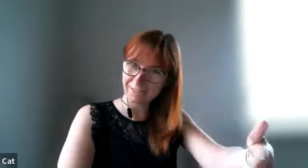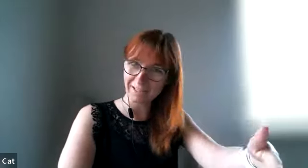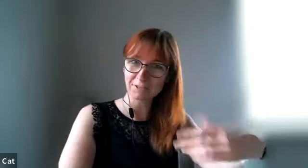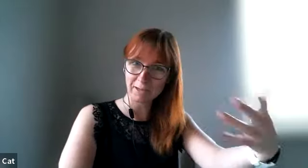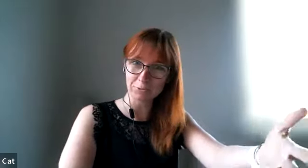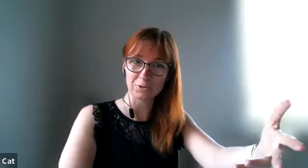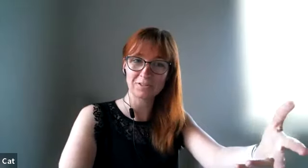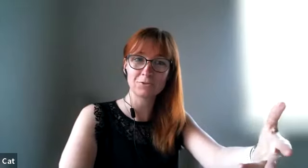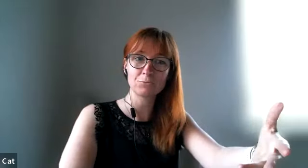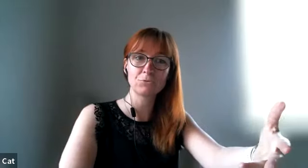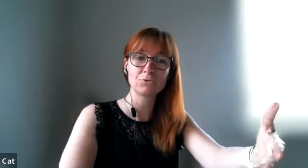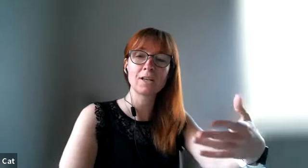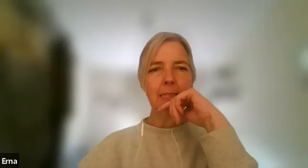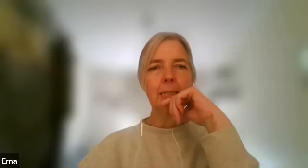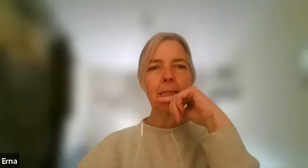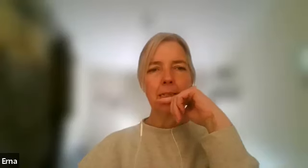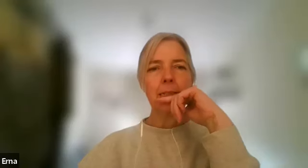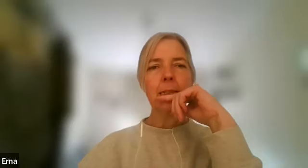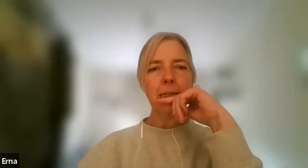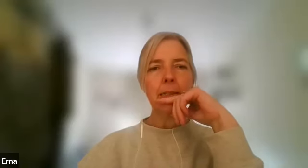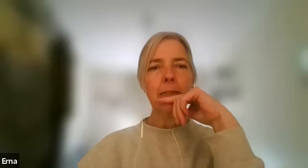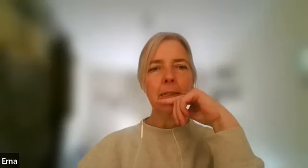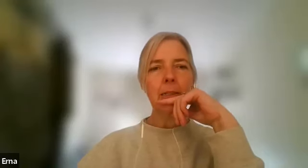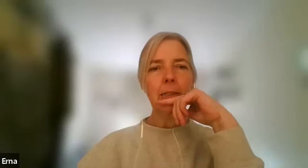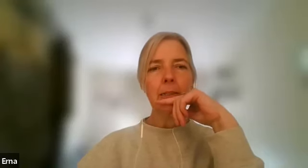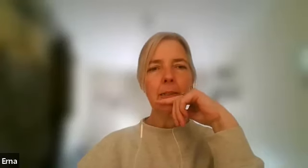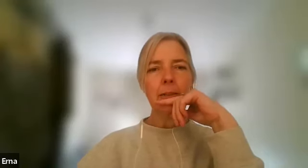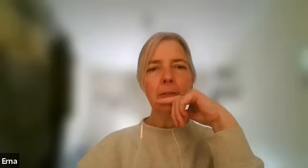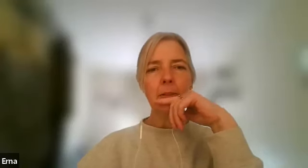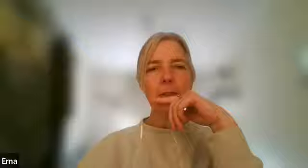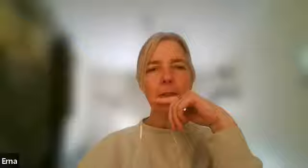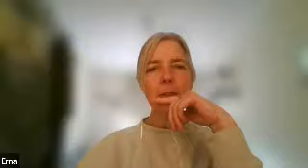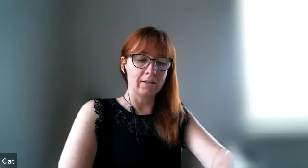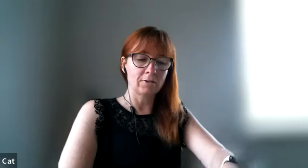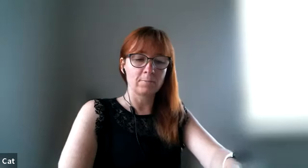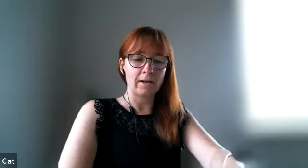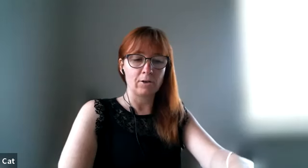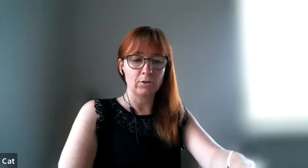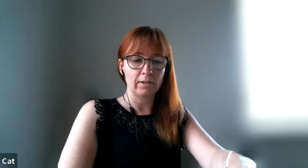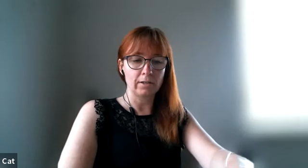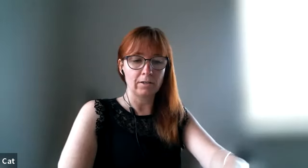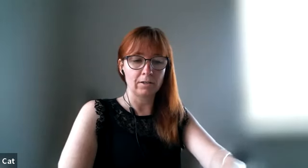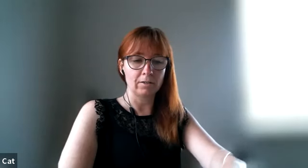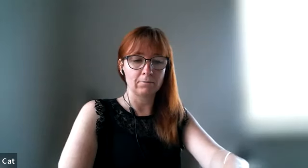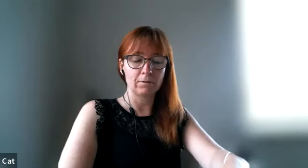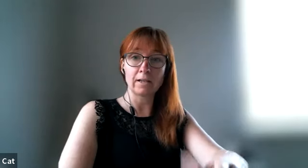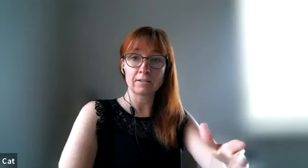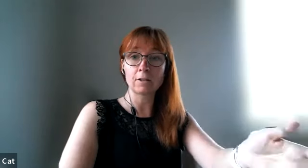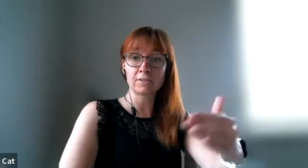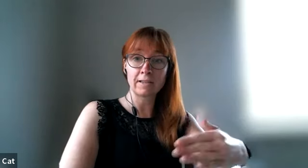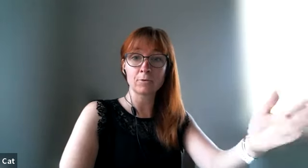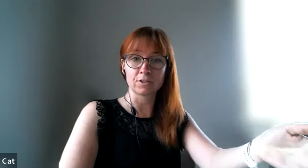lines boundaries yeah yeah it has to feel good so he talks about a he has a lot of examples in